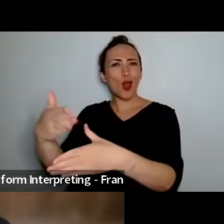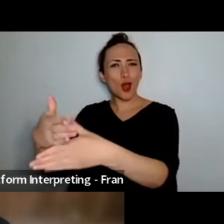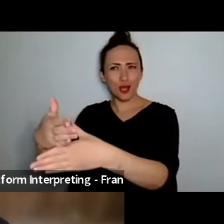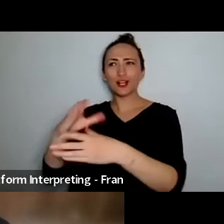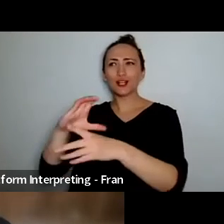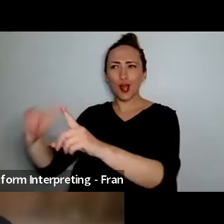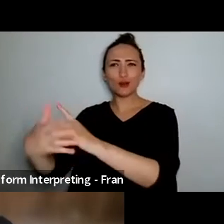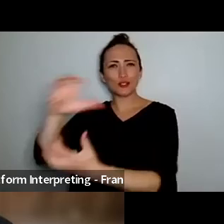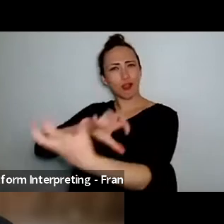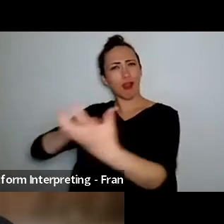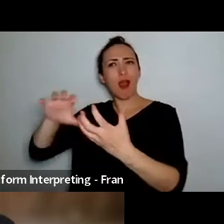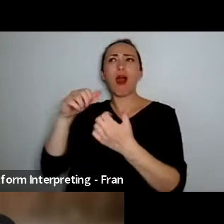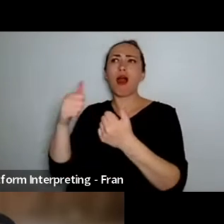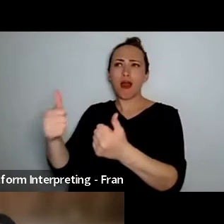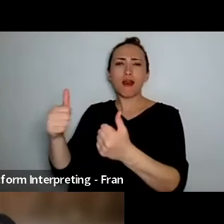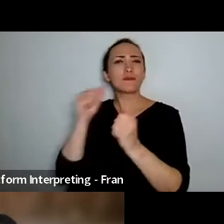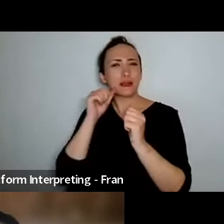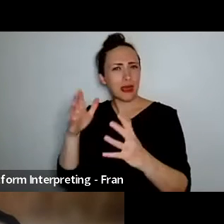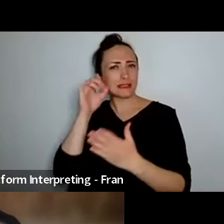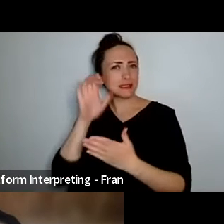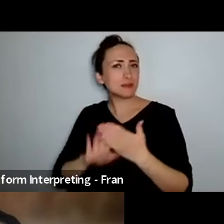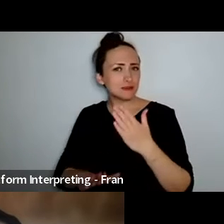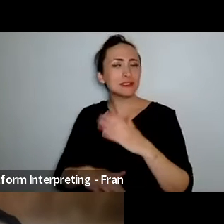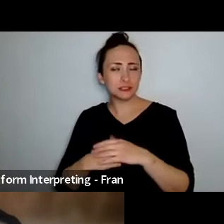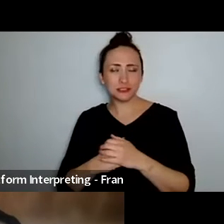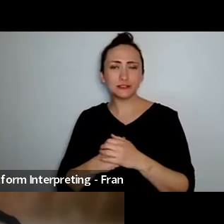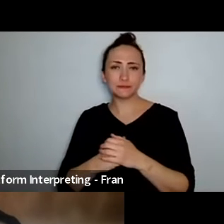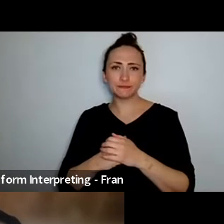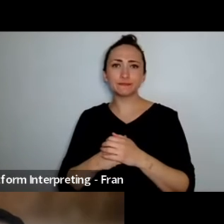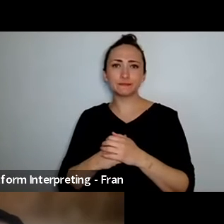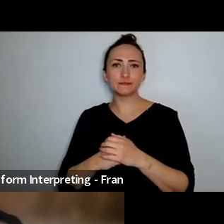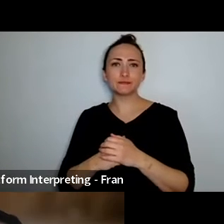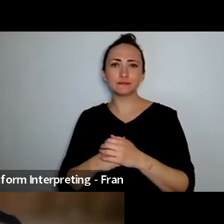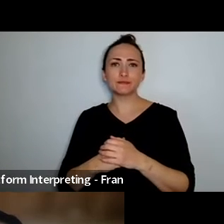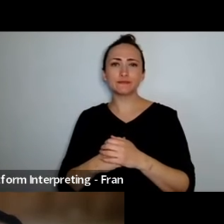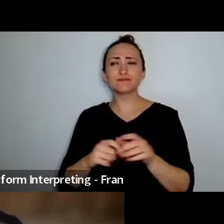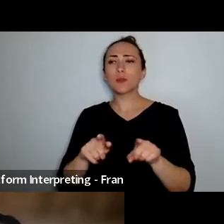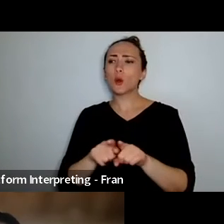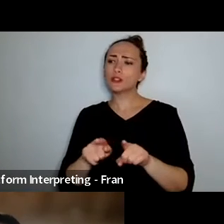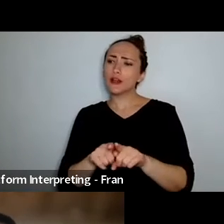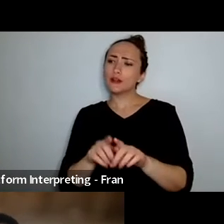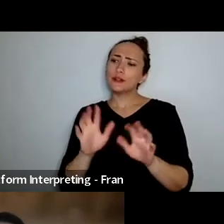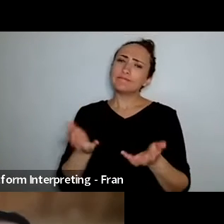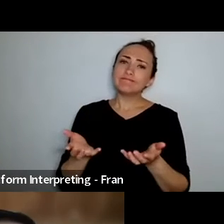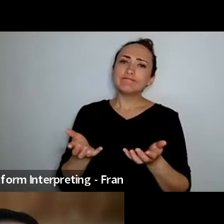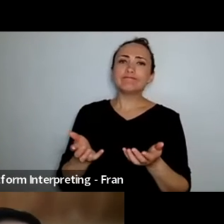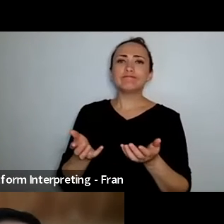an amazing highlight as well and I think you know the other thing is I think as I mentioned before